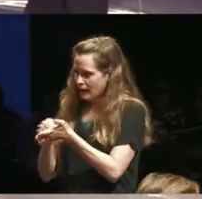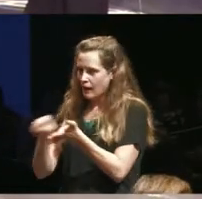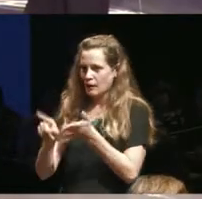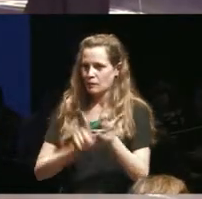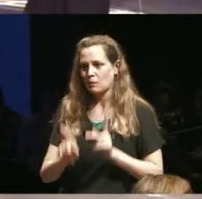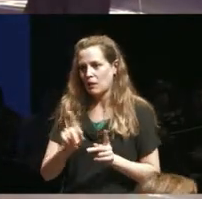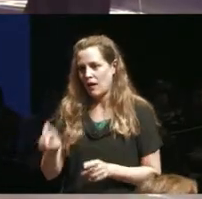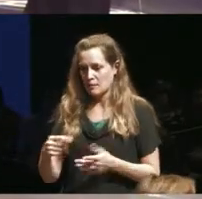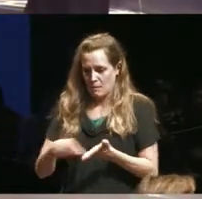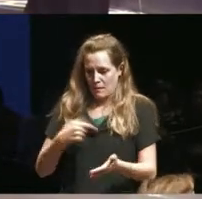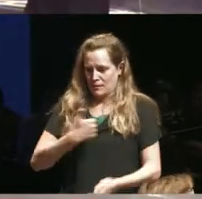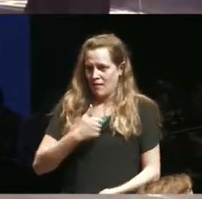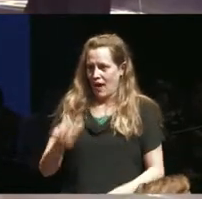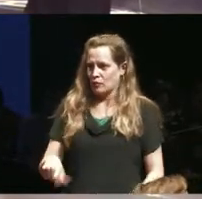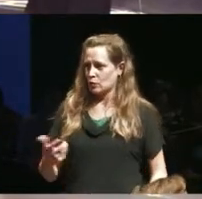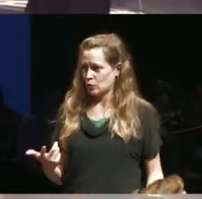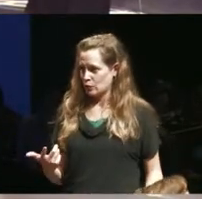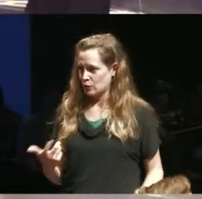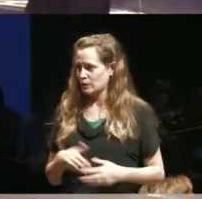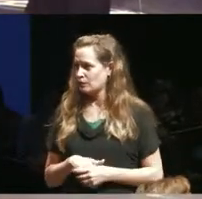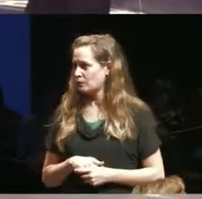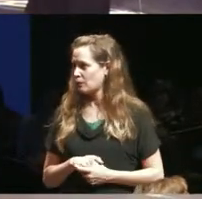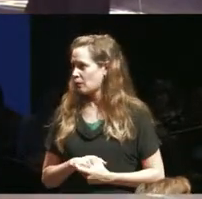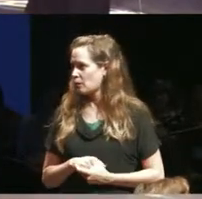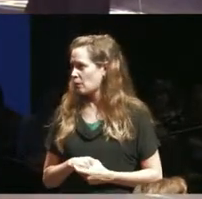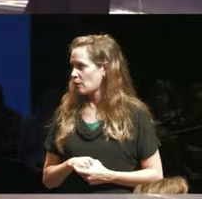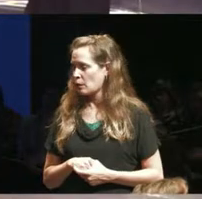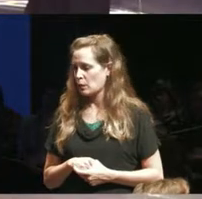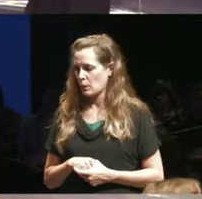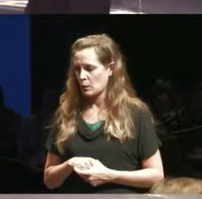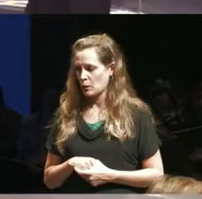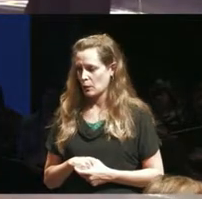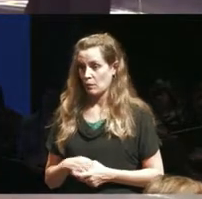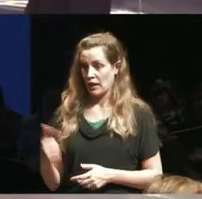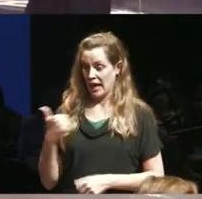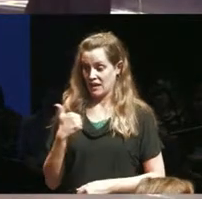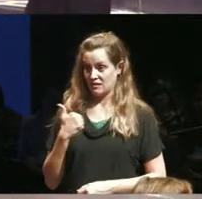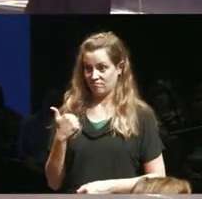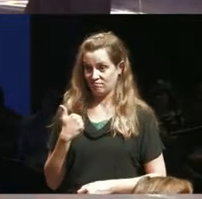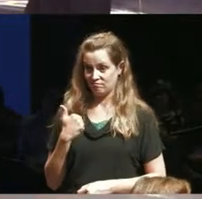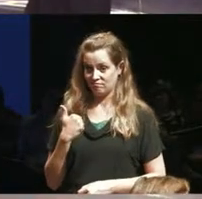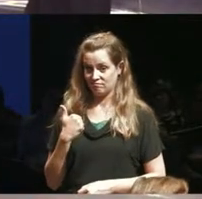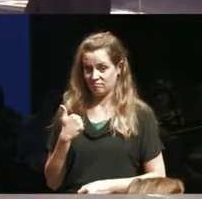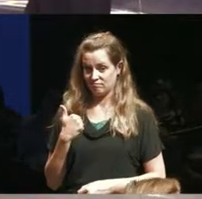need to pay ourselves and I think that in Canada in this north part of Turtle